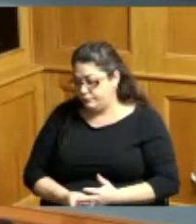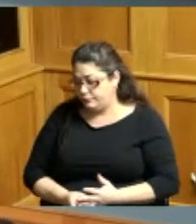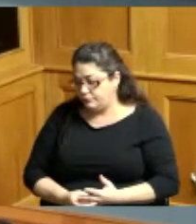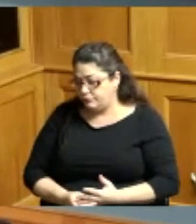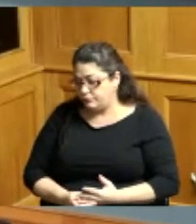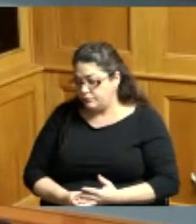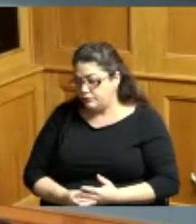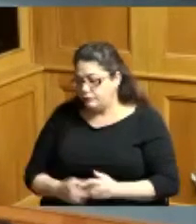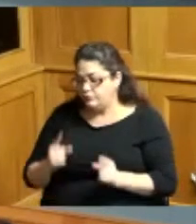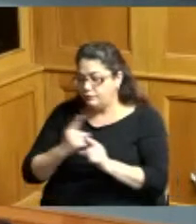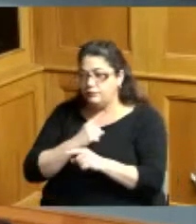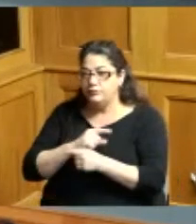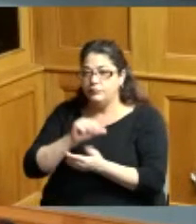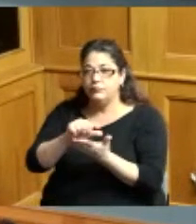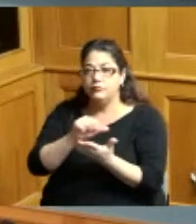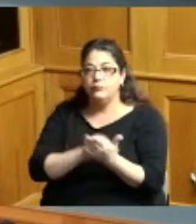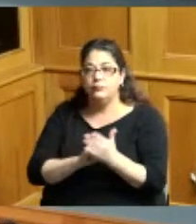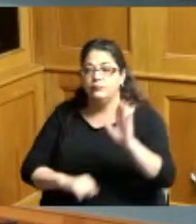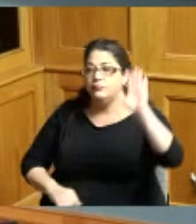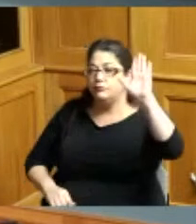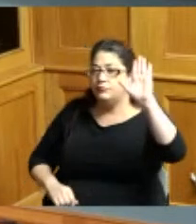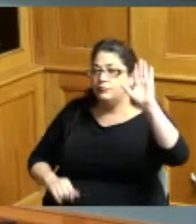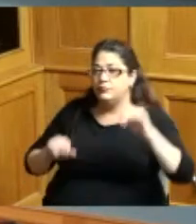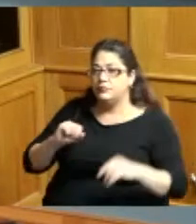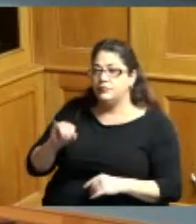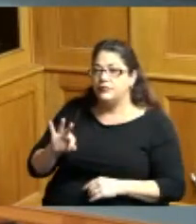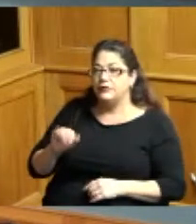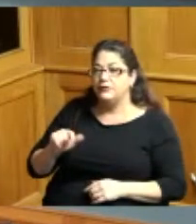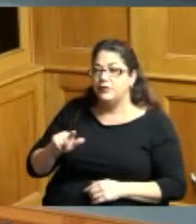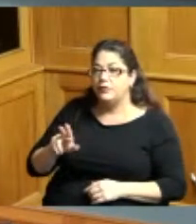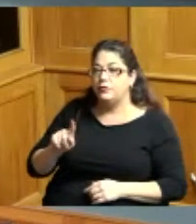our regular agenda oh man President I'm sorry there there's a by leave four that came in oh